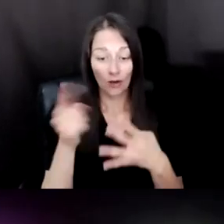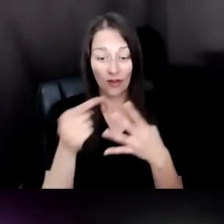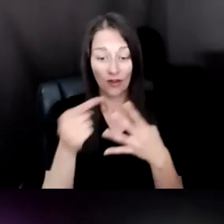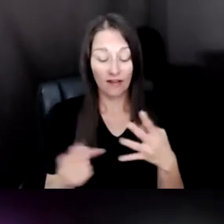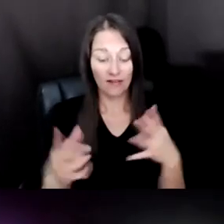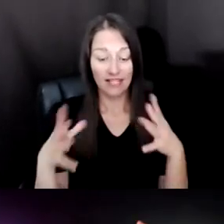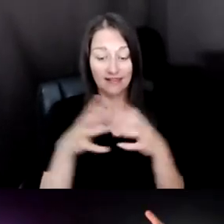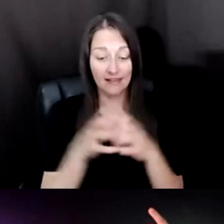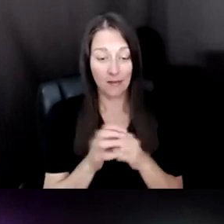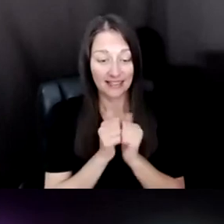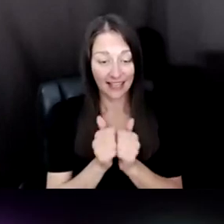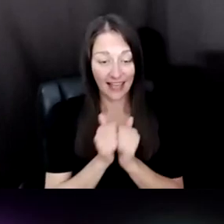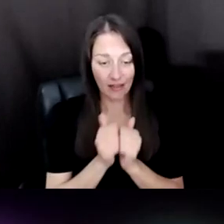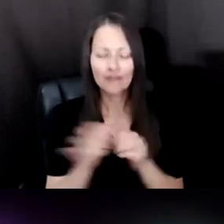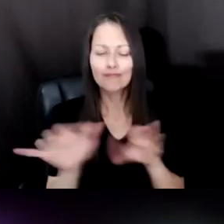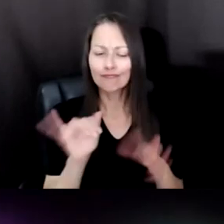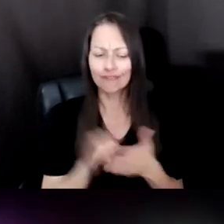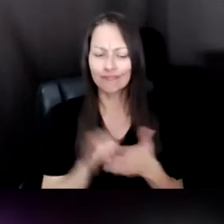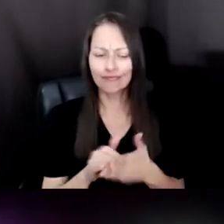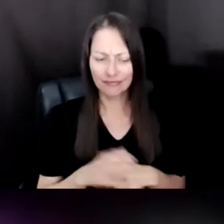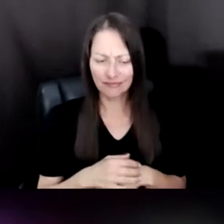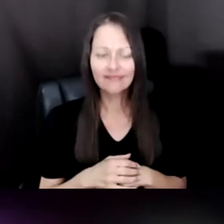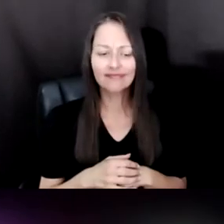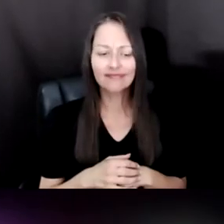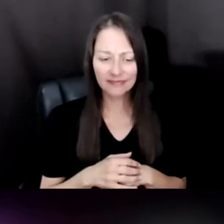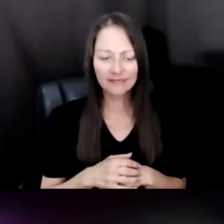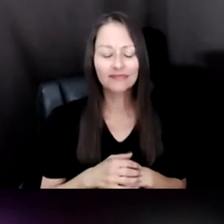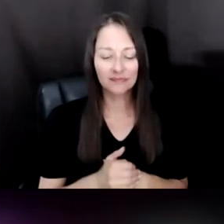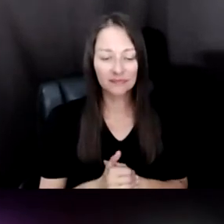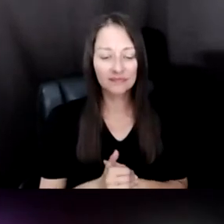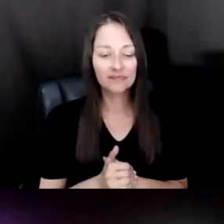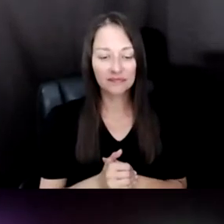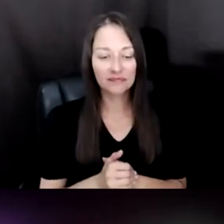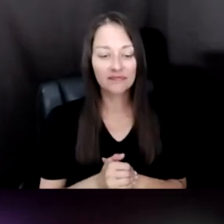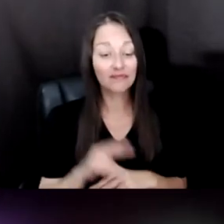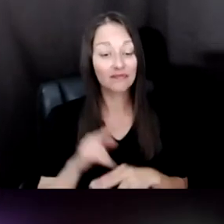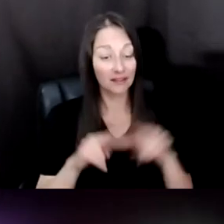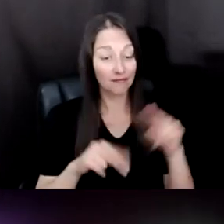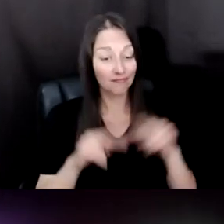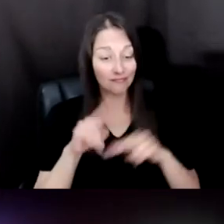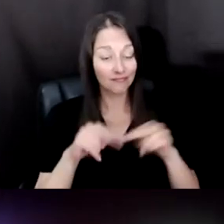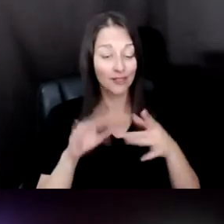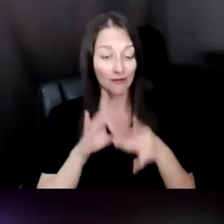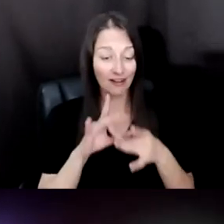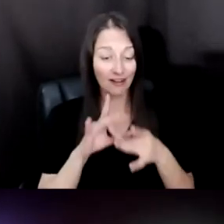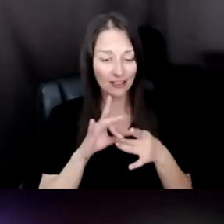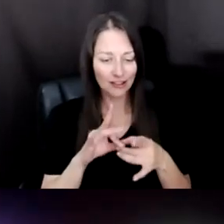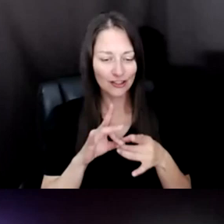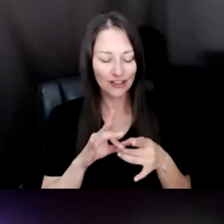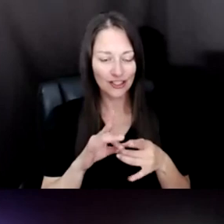AND SO YOU KNOW BUILDING THOSE RELATIONSHIPS AND WHAT THAT'S, WHAT'S SO WONDERFUL ABOUT THIS STUDY